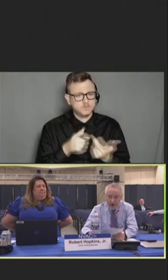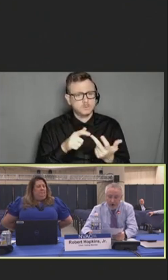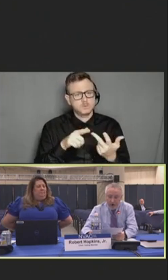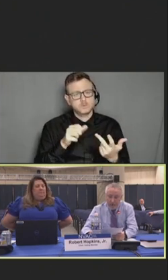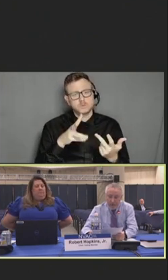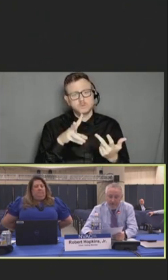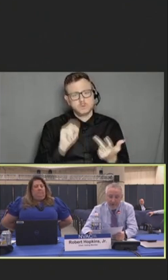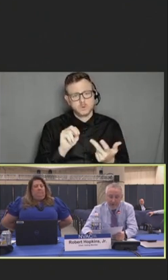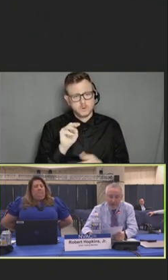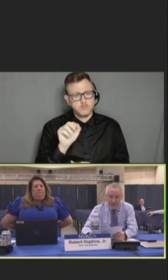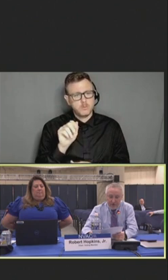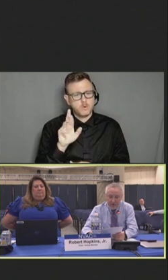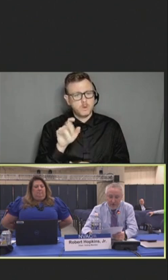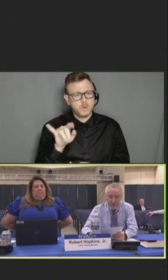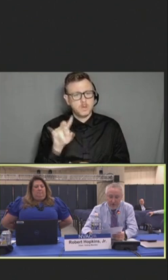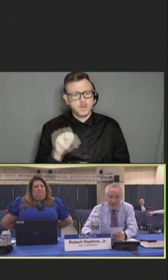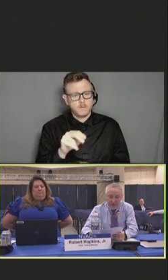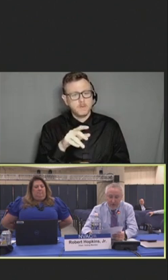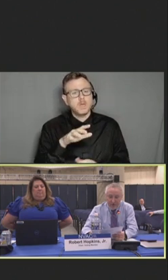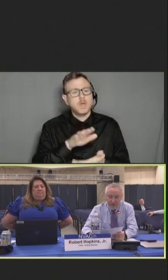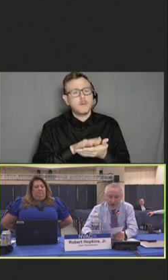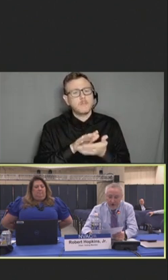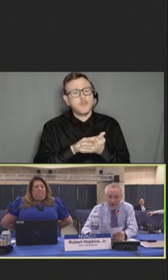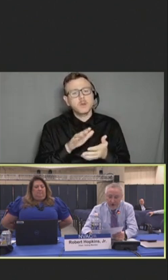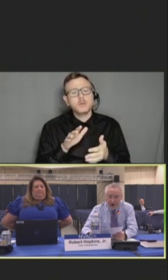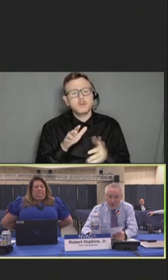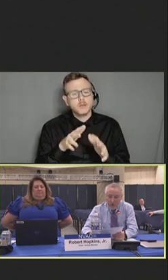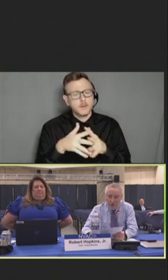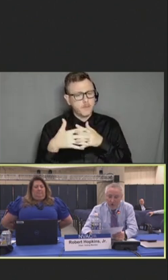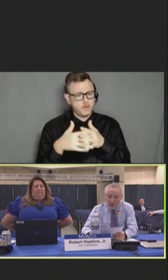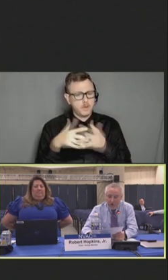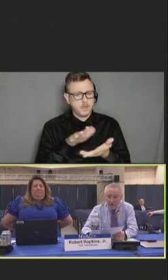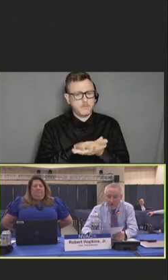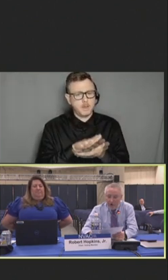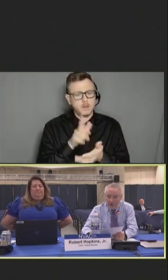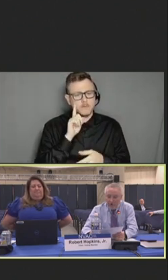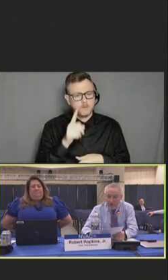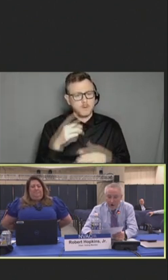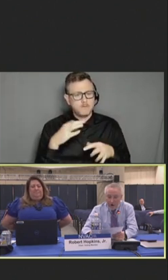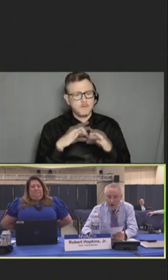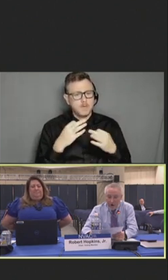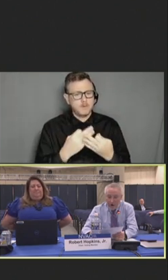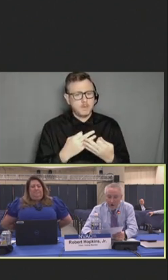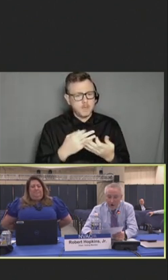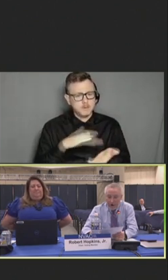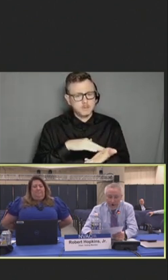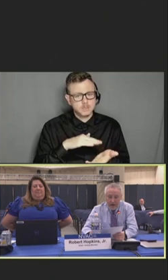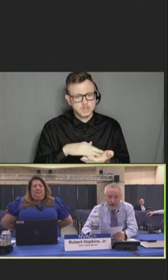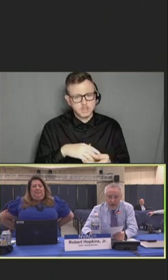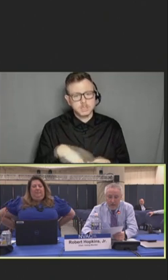Academy of Family Physicians, Dr. Todd Wolynn from Shots Heard Round the World, and Dr.